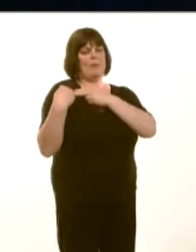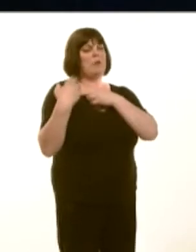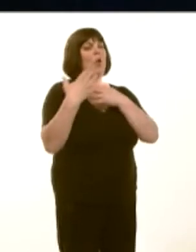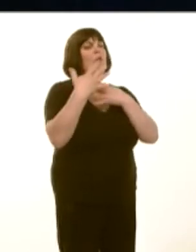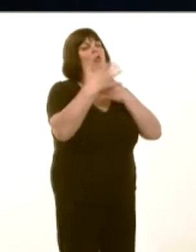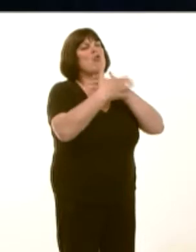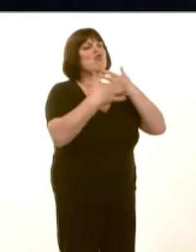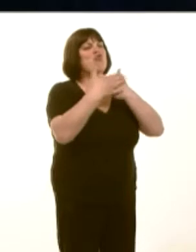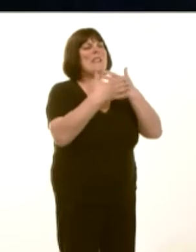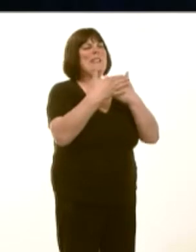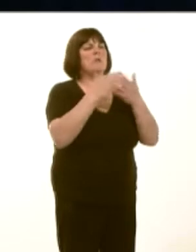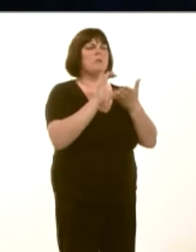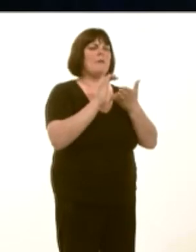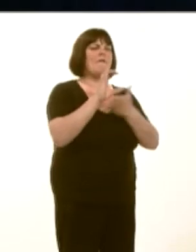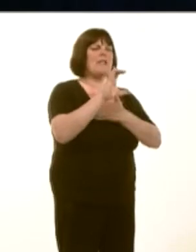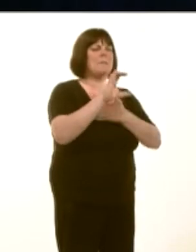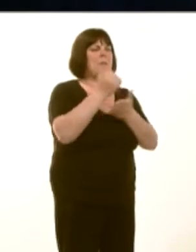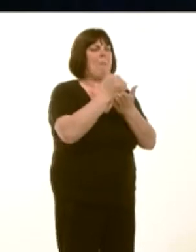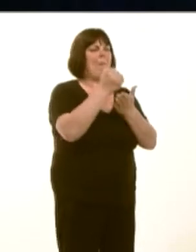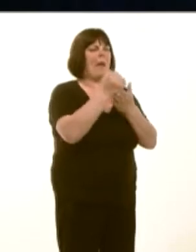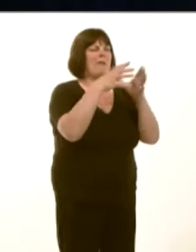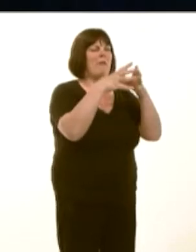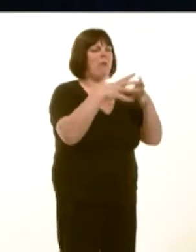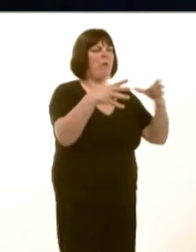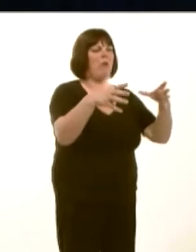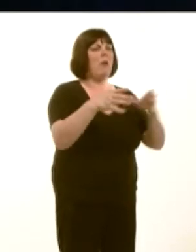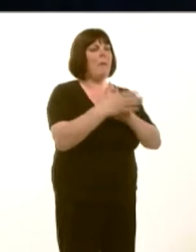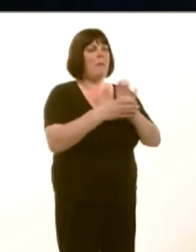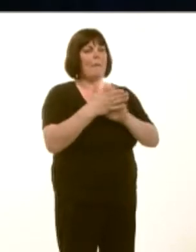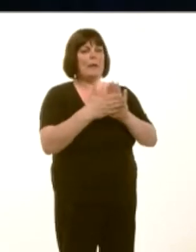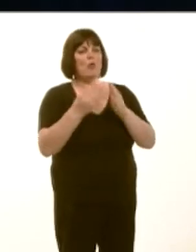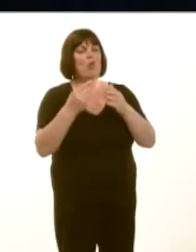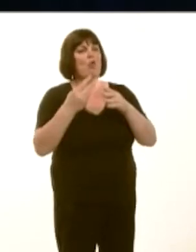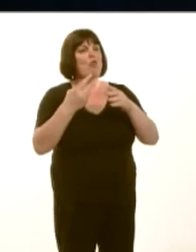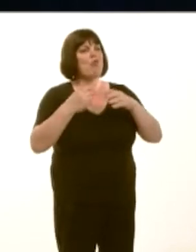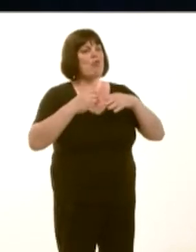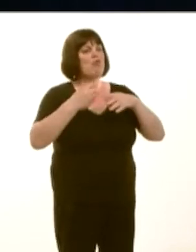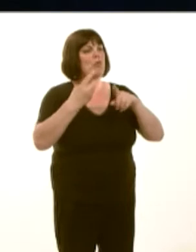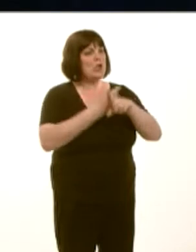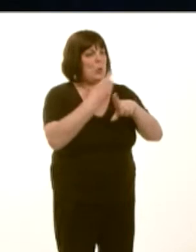as to enable investment in small-scale community renewable schemes, and also to increase the